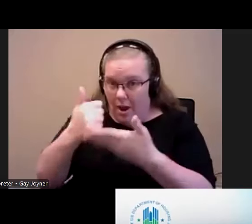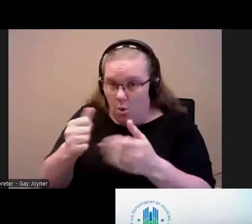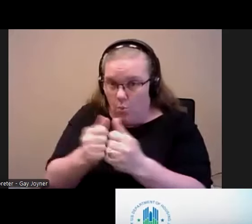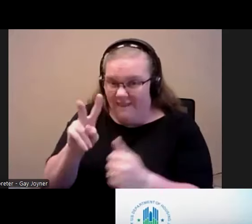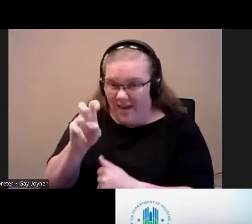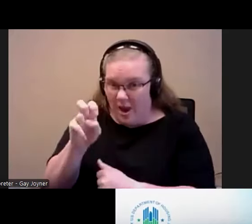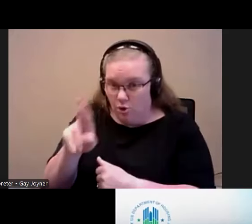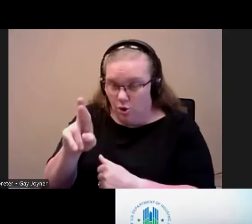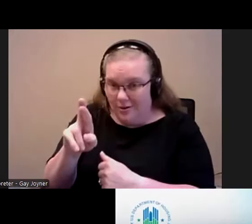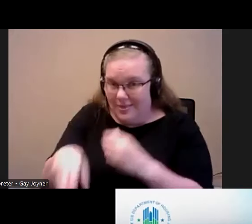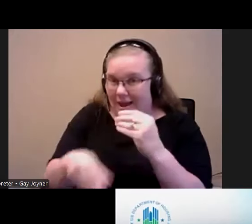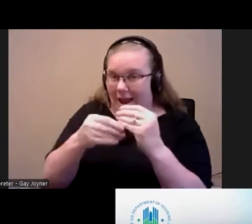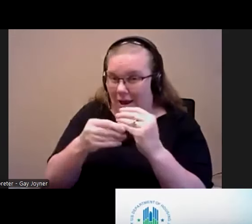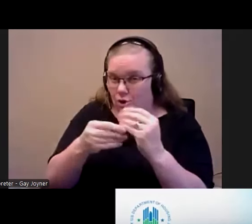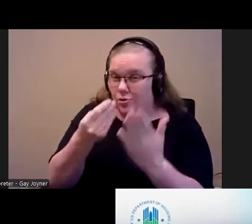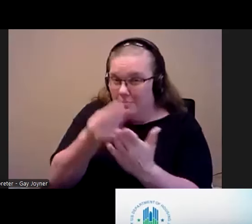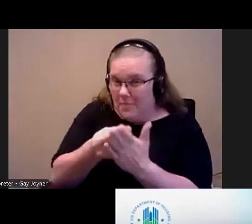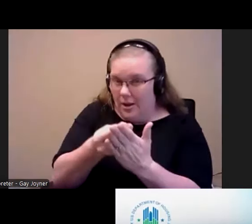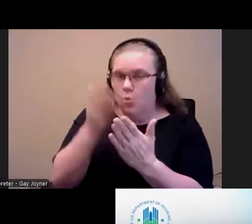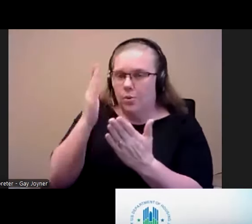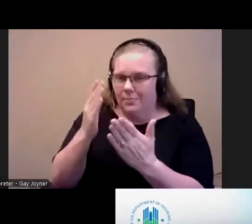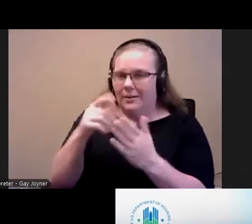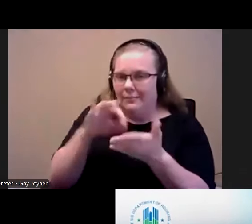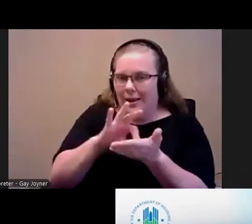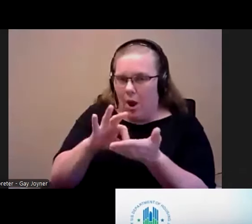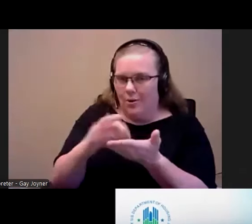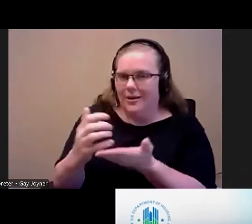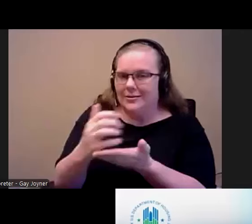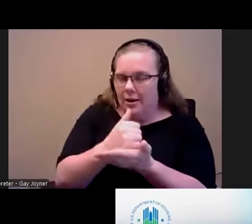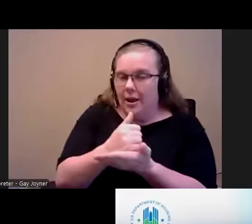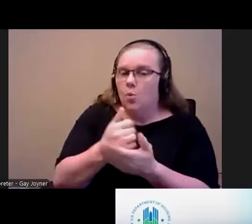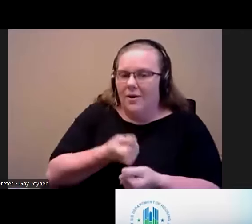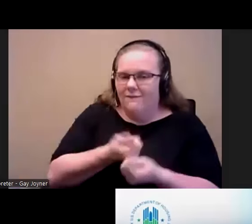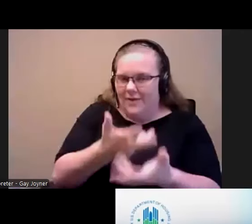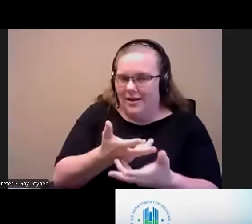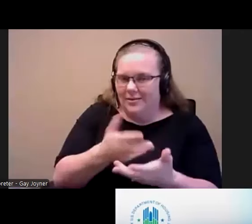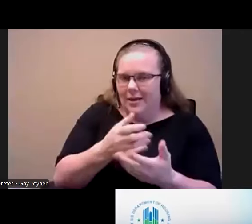will be counted as income, and would affect the amount of rental assistance receiving from HUD.